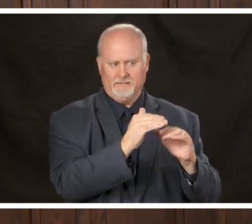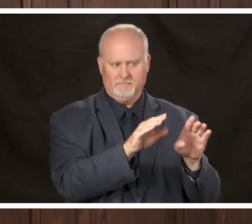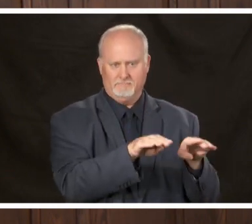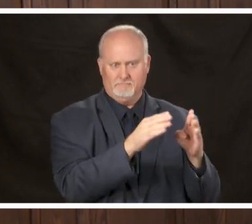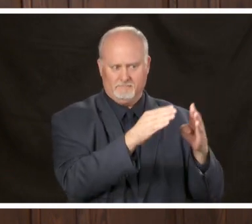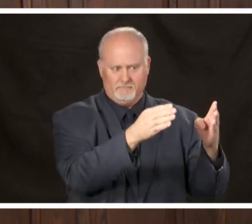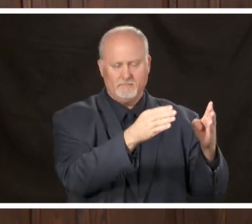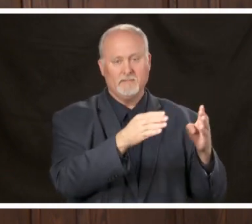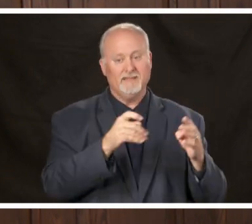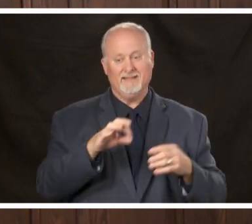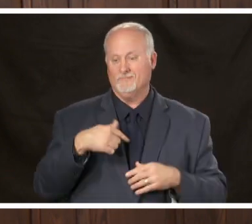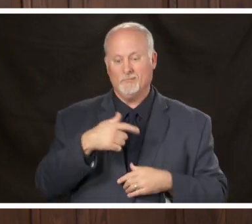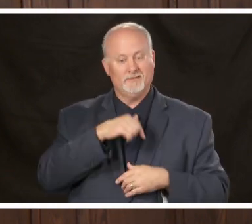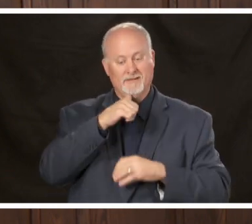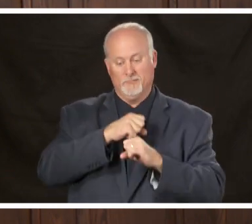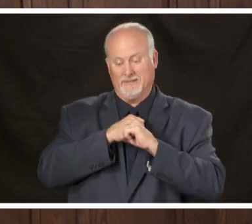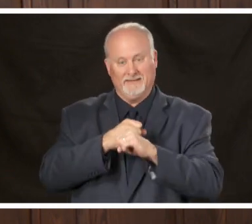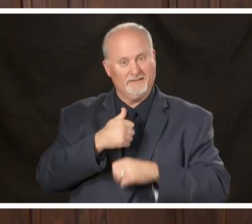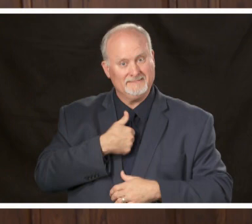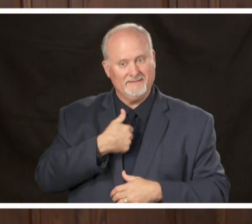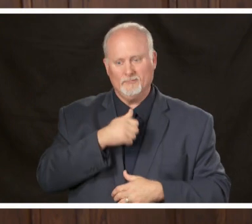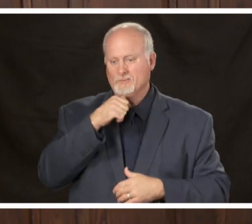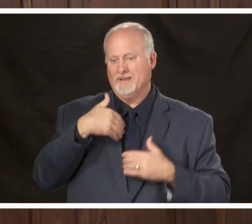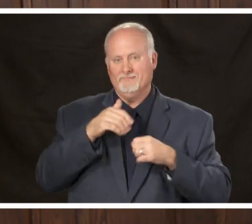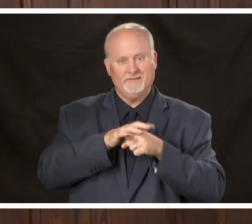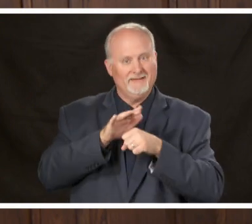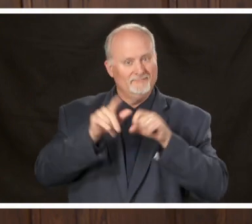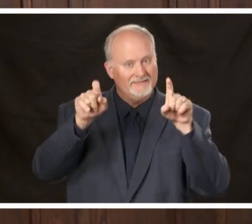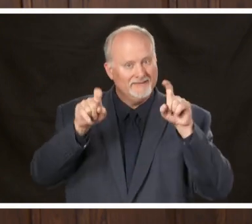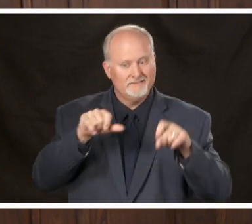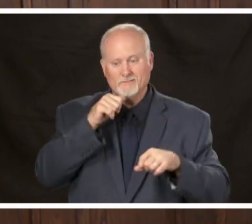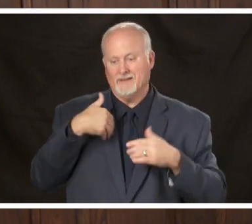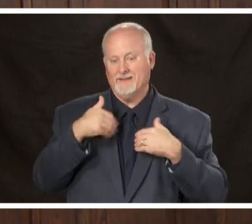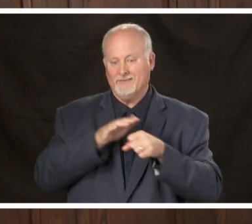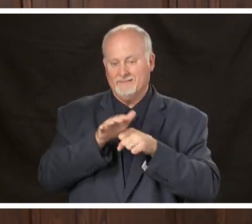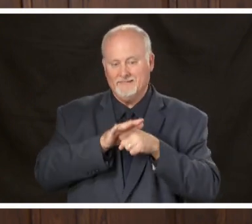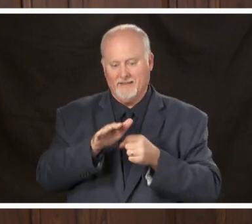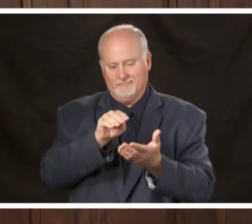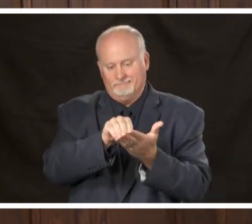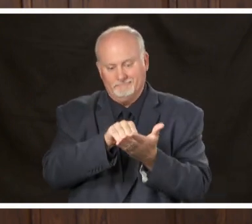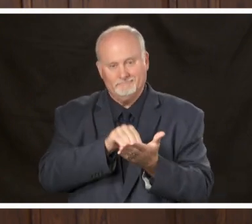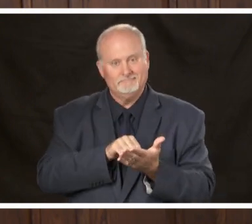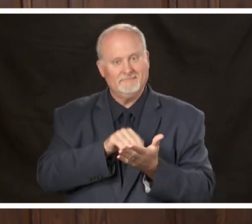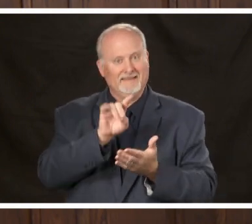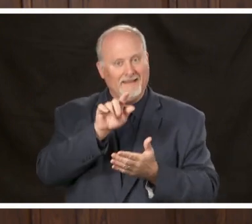against adequate testing adequate tracking data around symptoms and cases